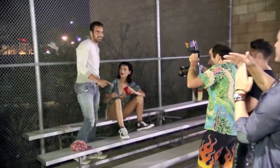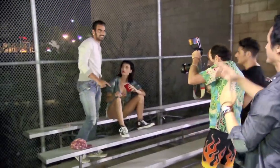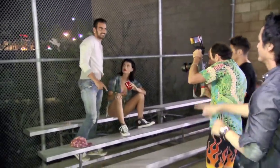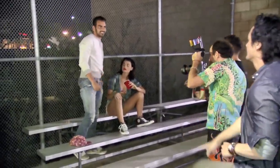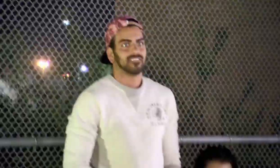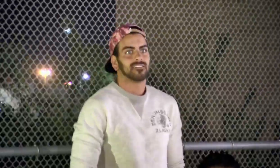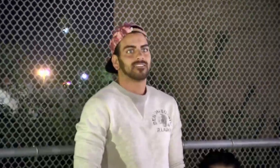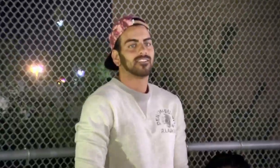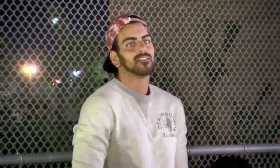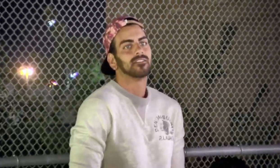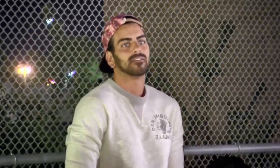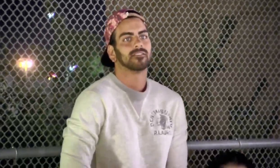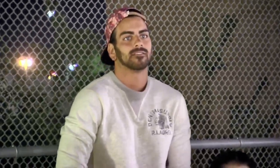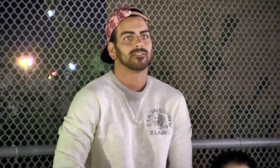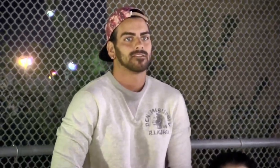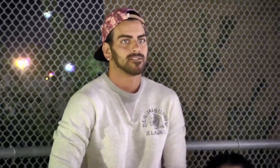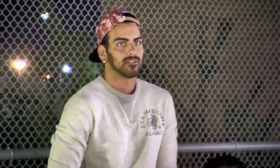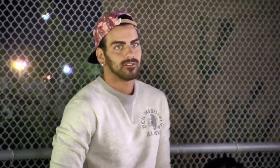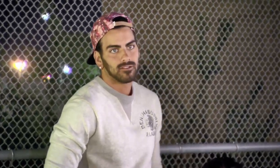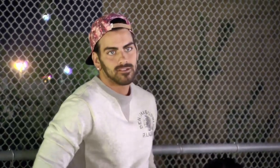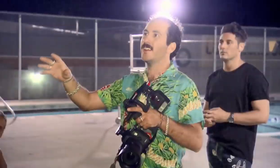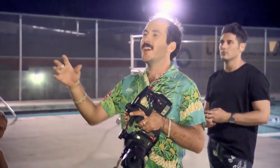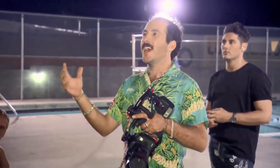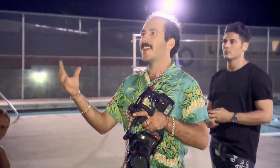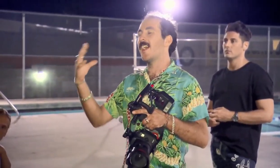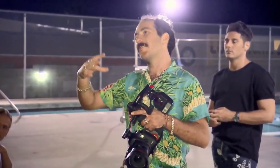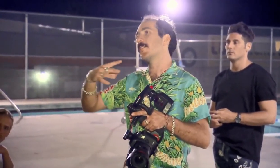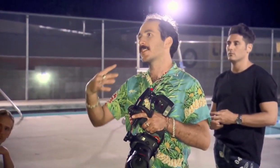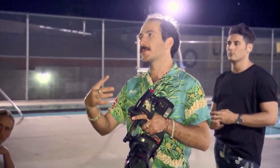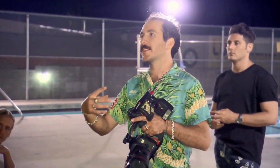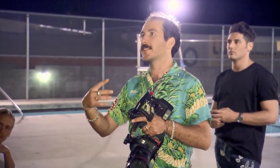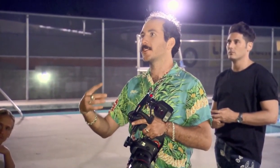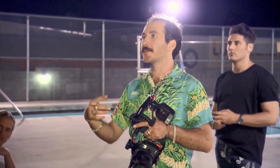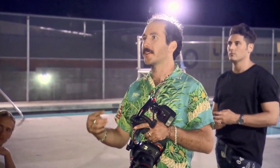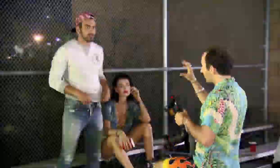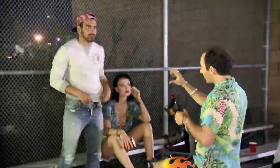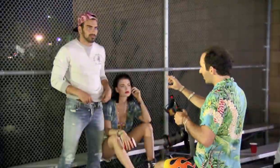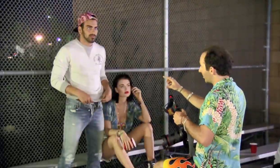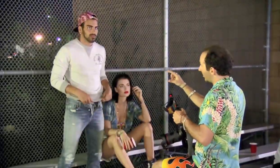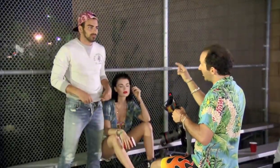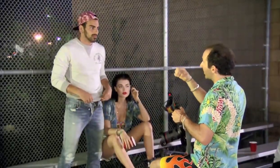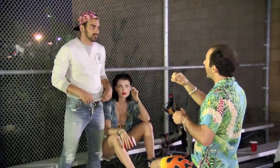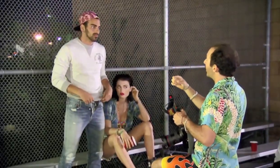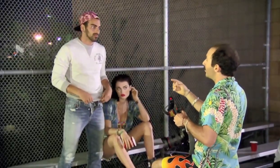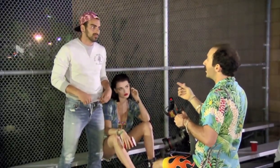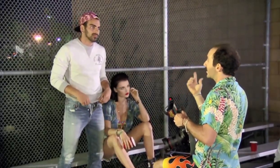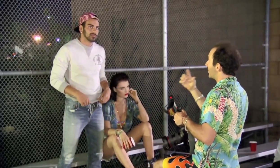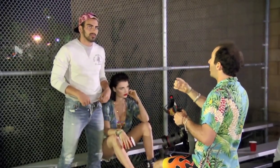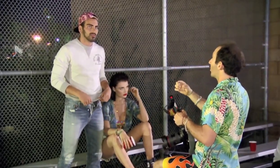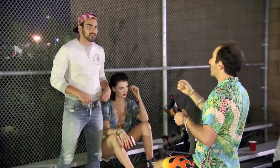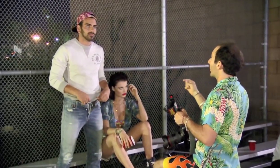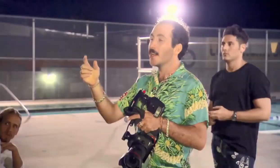So Nyle, we want you to be in the moment and not focus with your interpreter When you're looking at him, it's not working